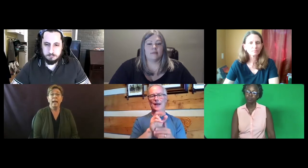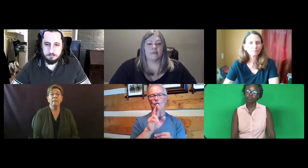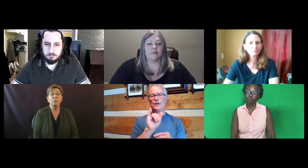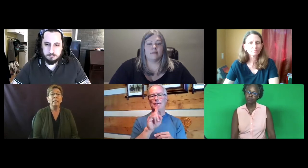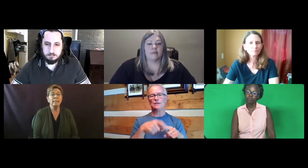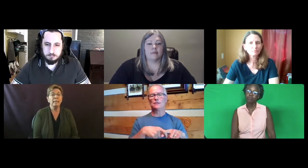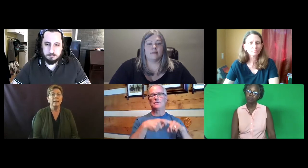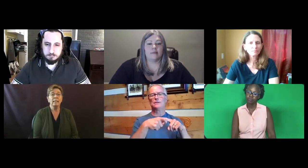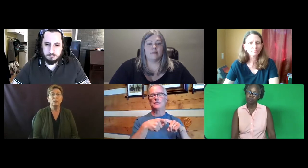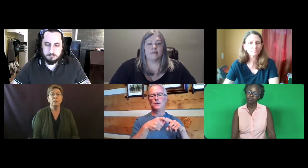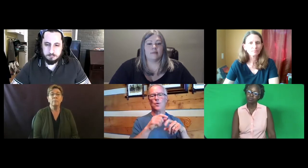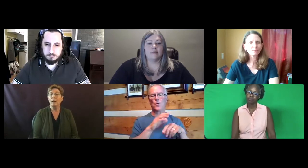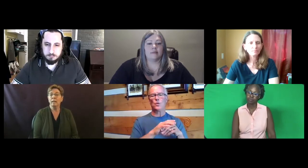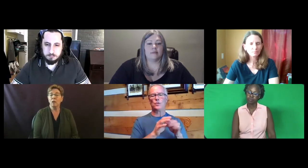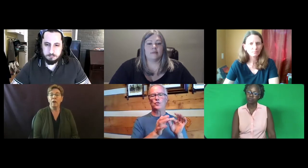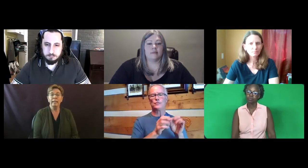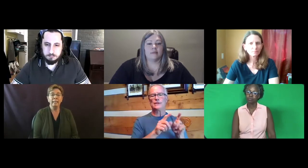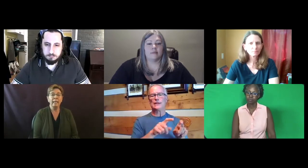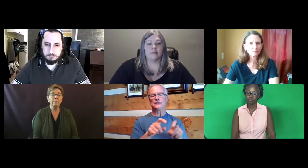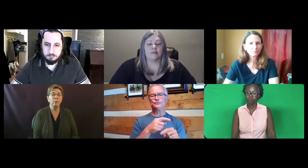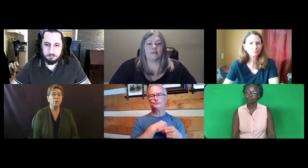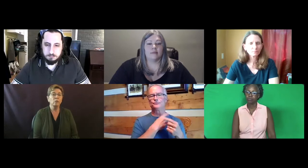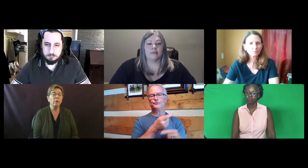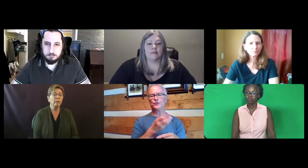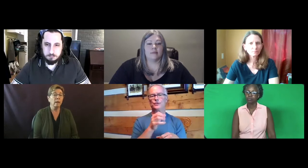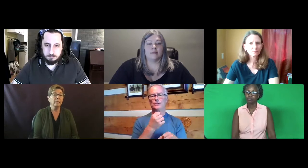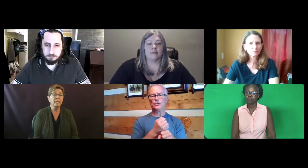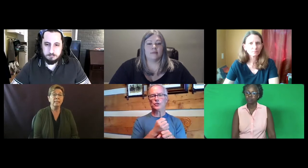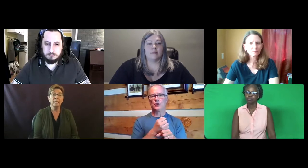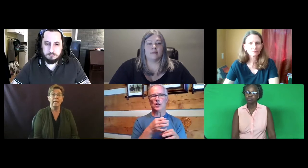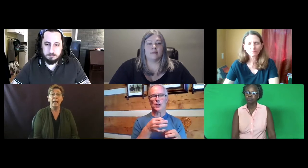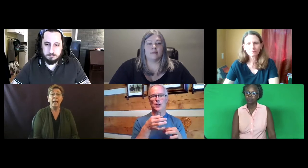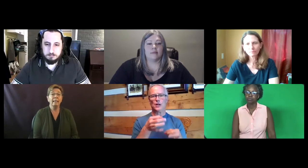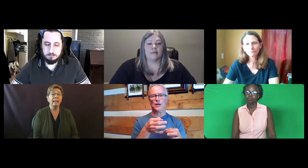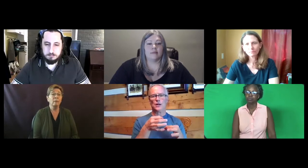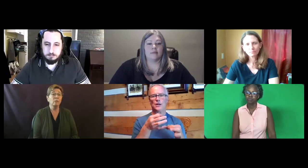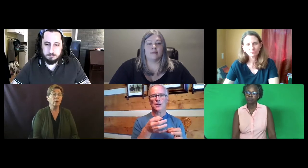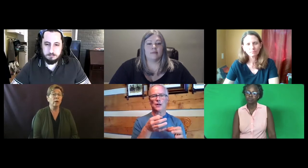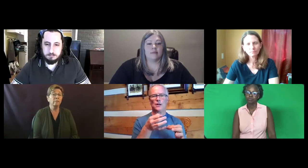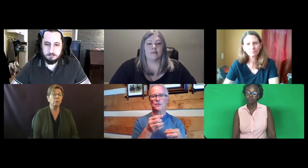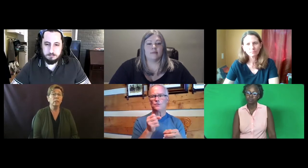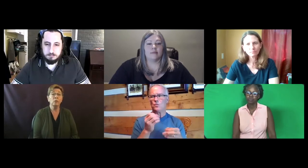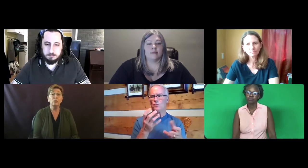And the reason is because RID had put a moratorium on testing. And that was for quite a few years.